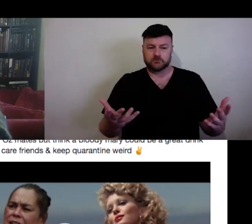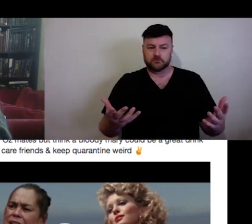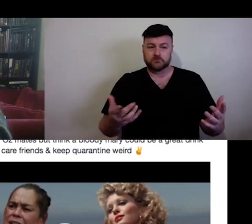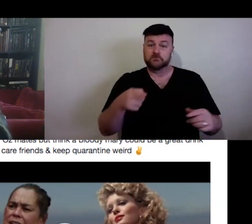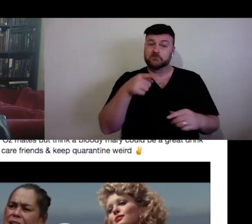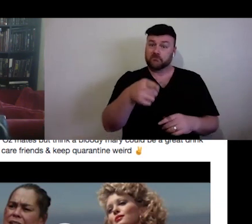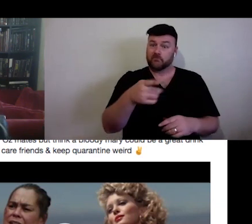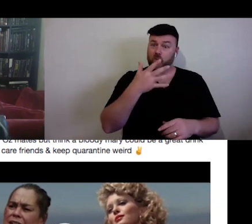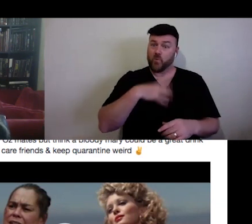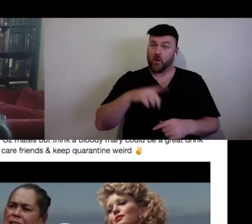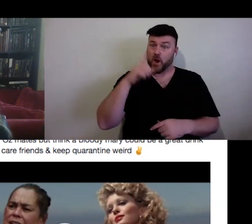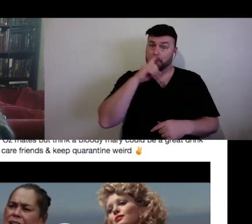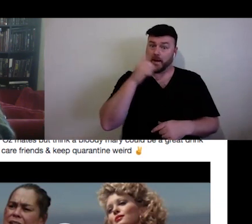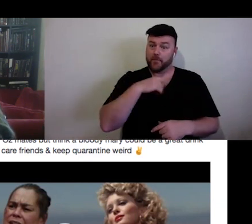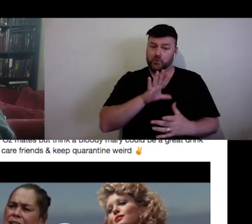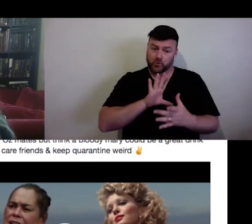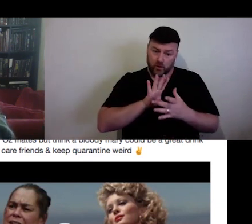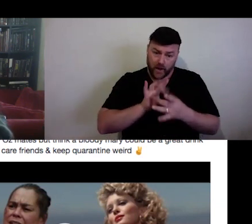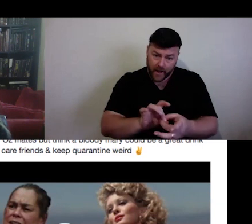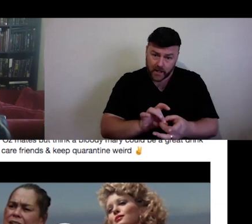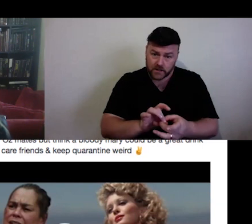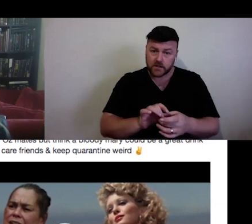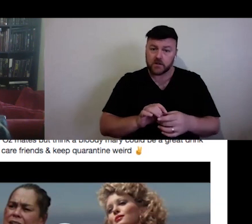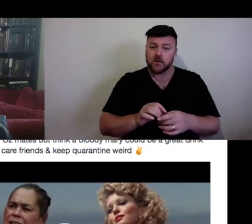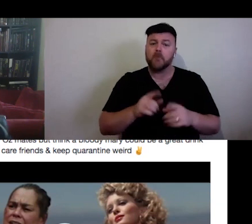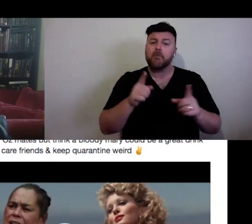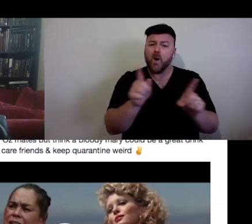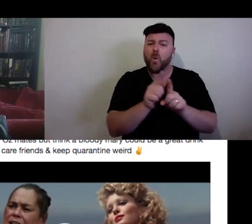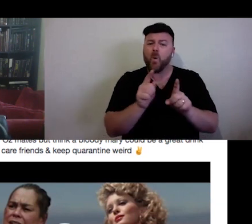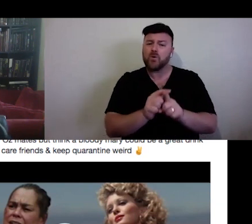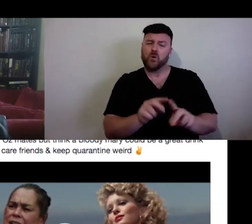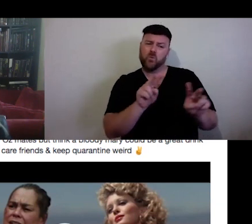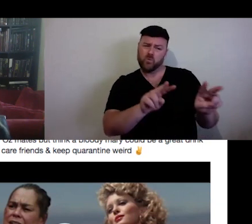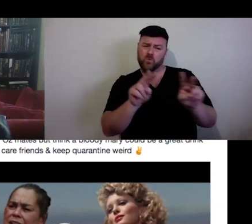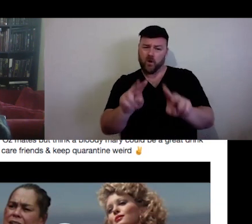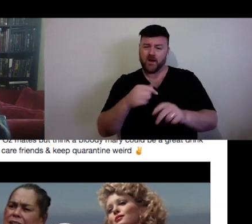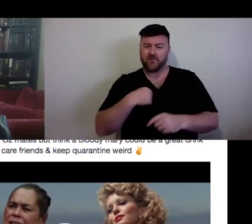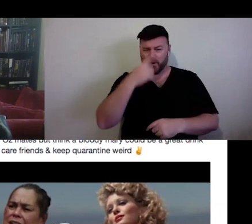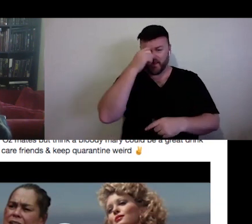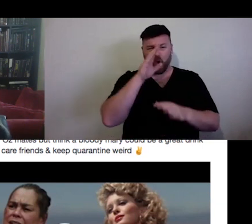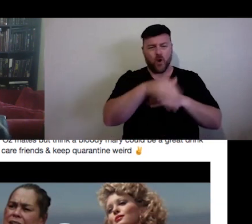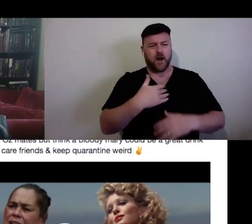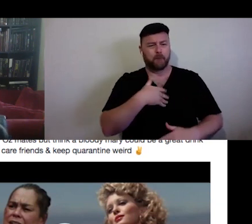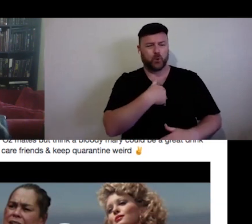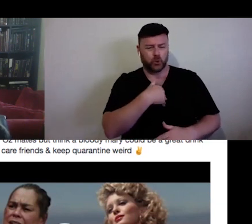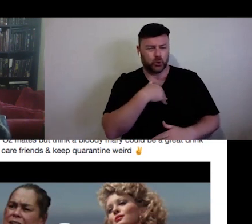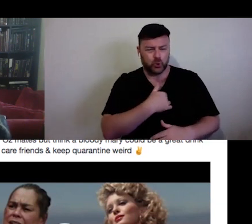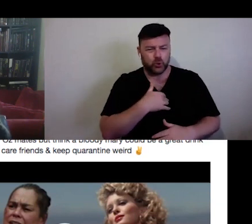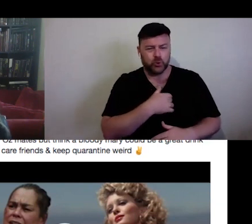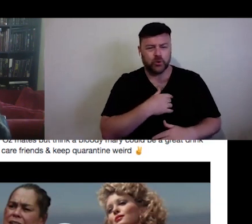also the subject matter. How are the themes and mood of your work relating to what is being felt?